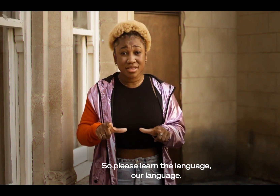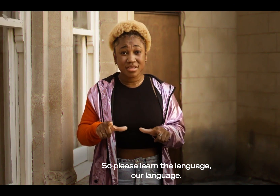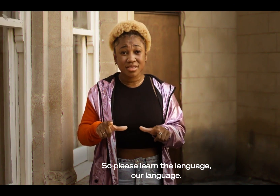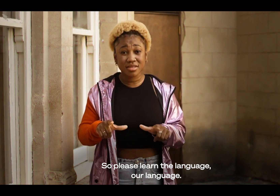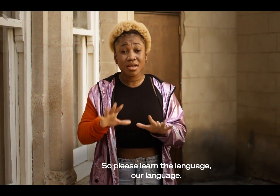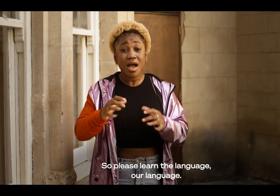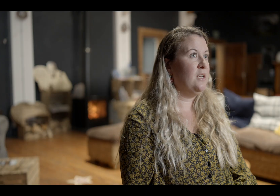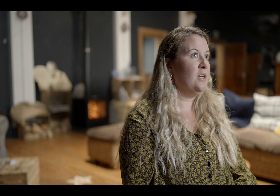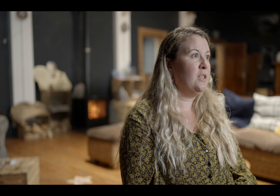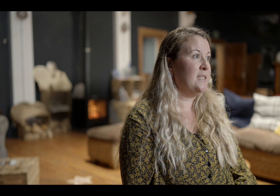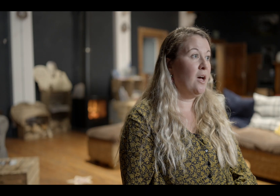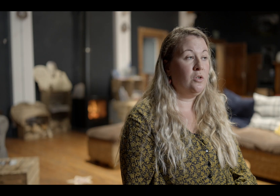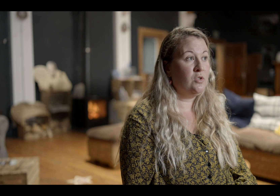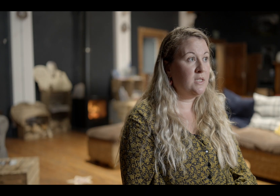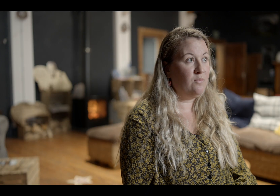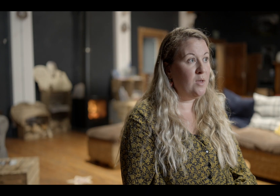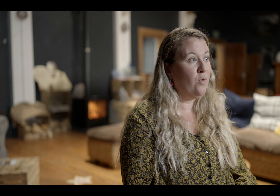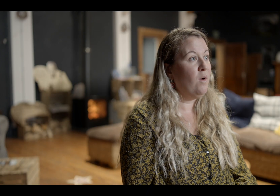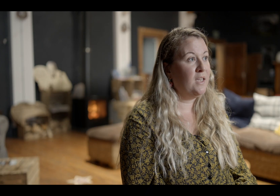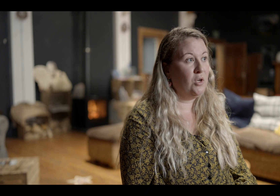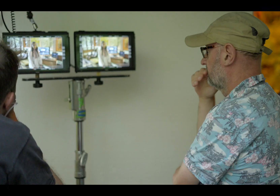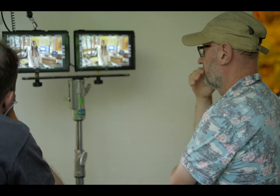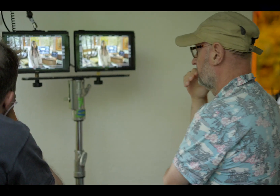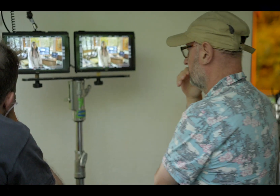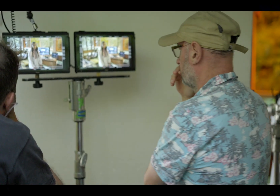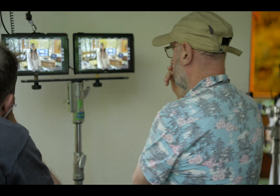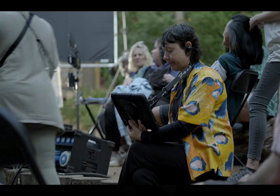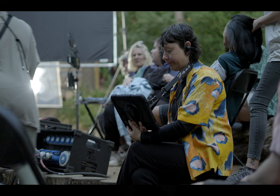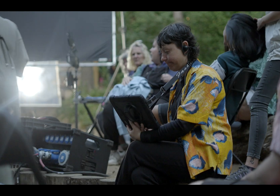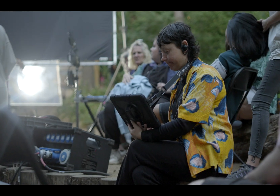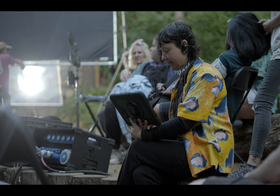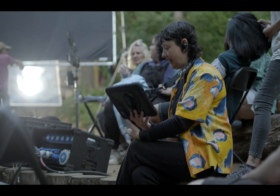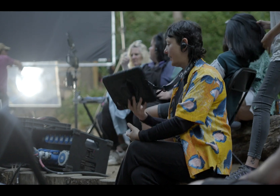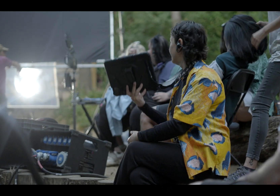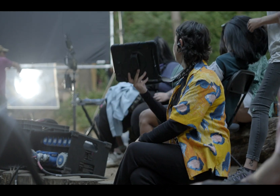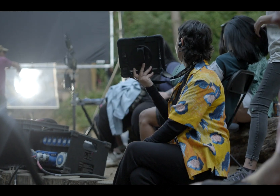and, you know, there's hundreds of people working on this project and everybody would have